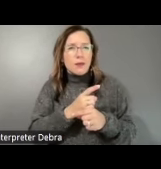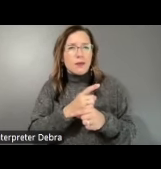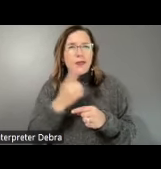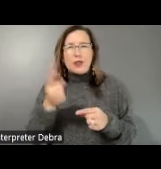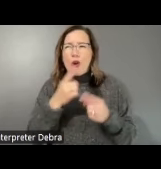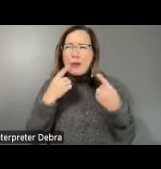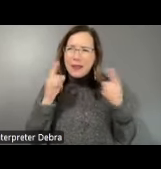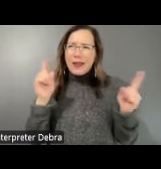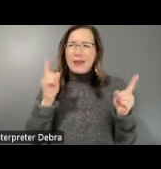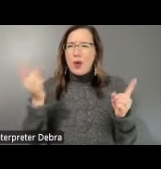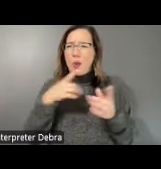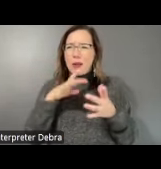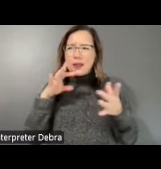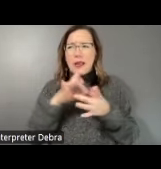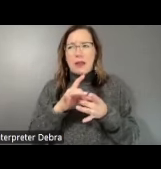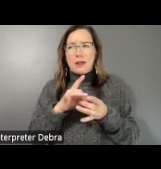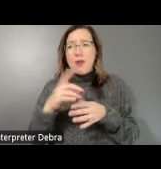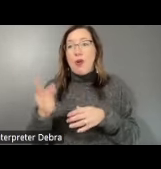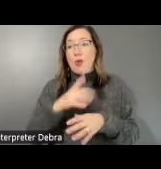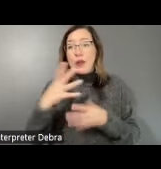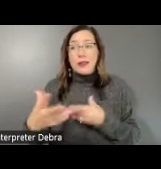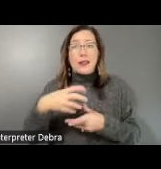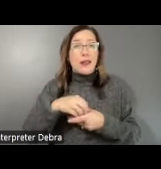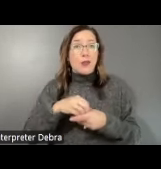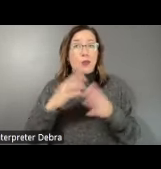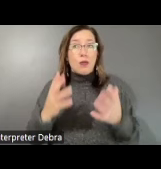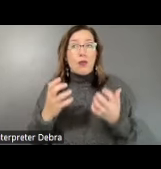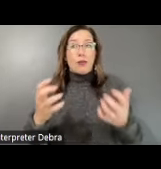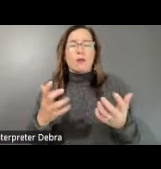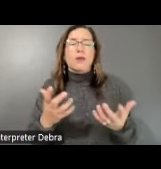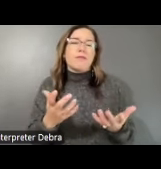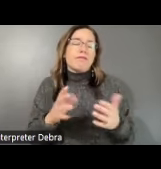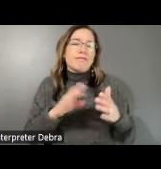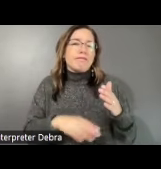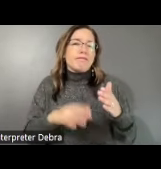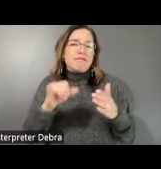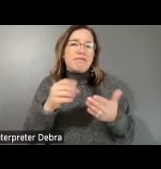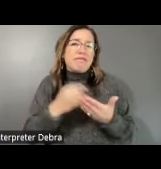You always connect and you always engage with an audience. So that's basically what the project is.